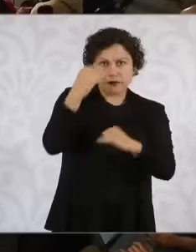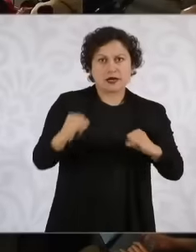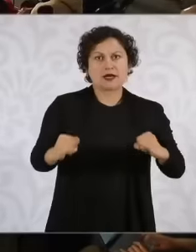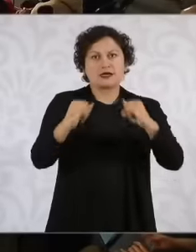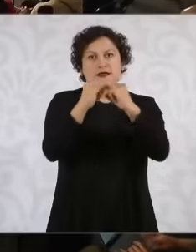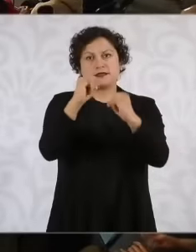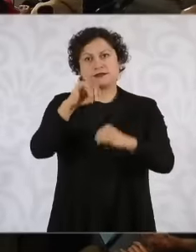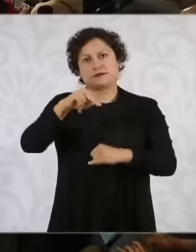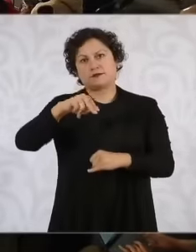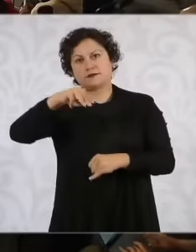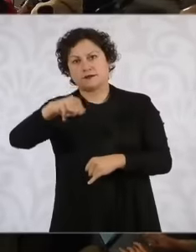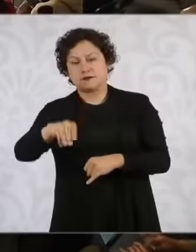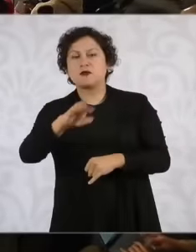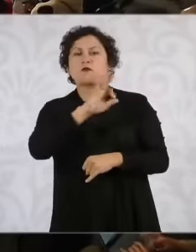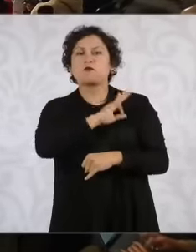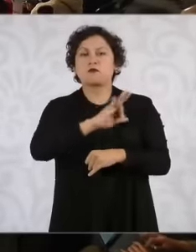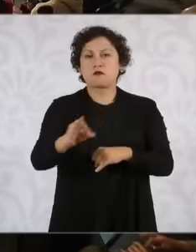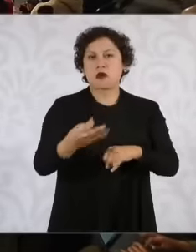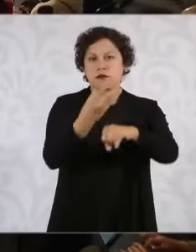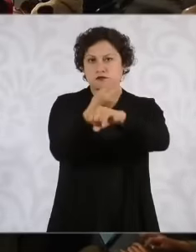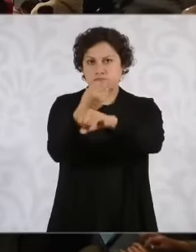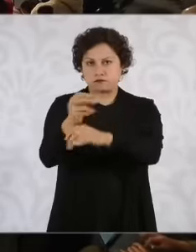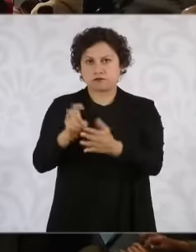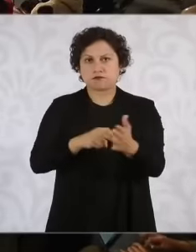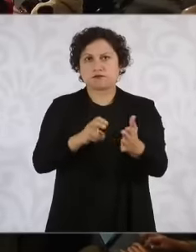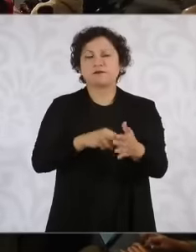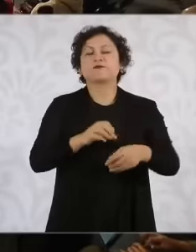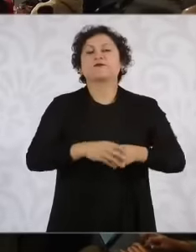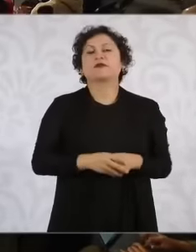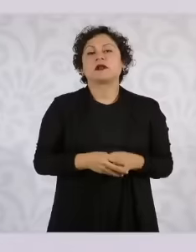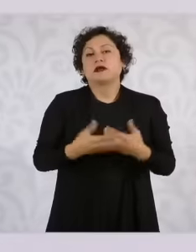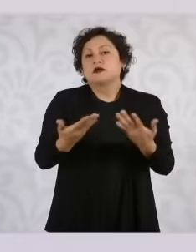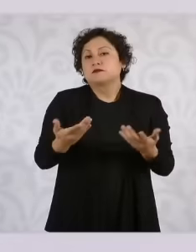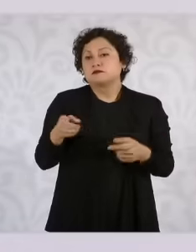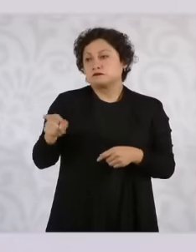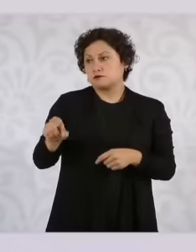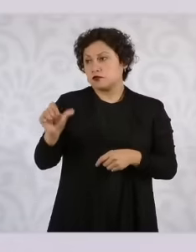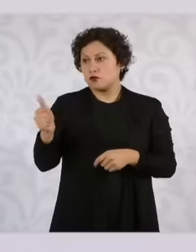Francisco would continue with would be Meanwhile, why not? Can we break the